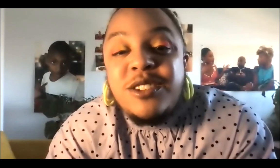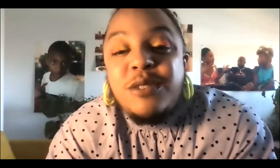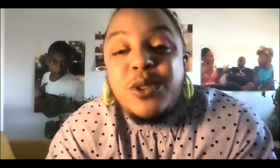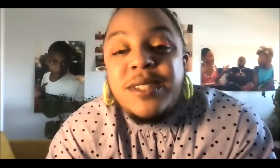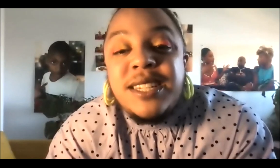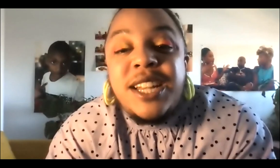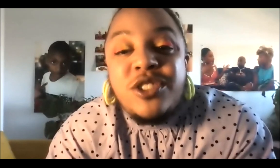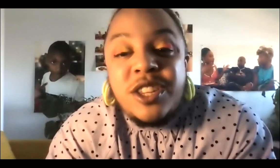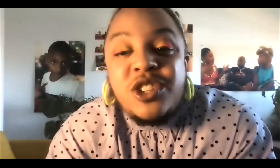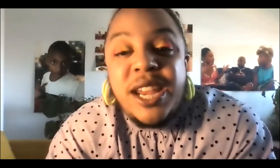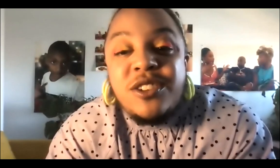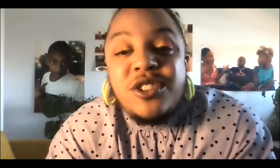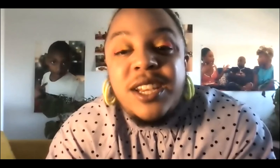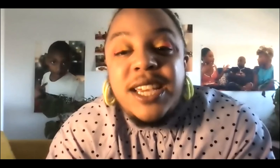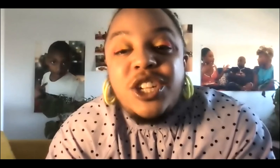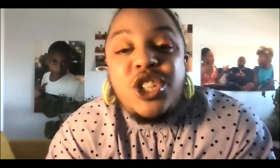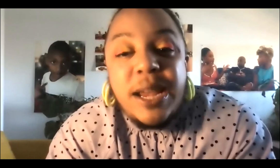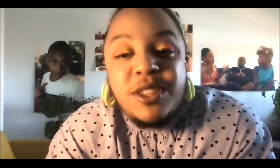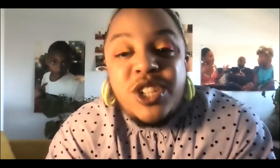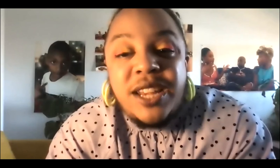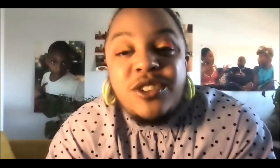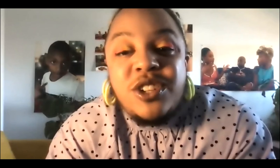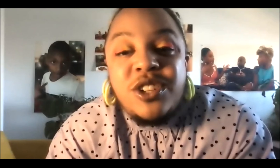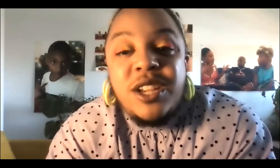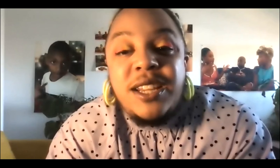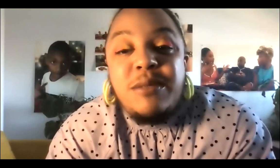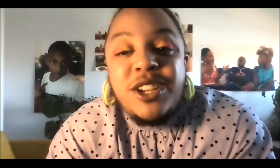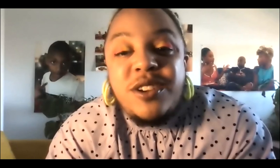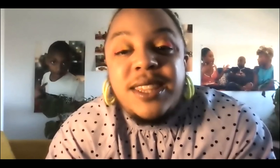to do, which was to touch the change, to shape the change, to make sure that